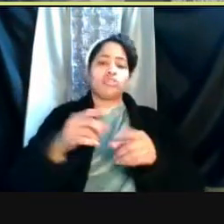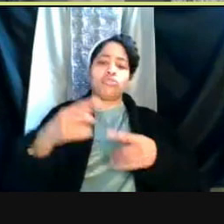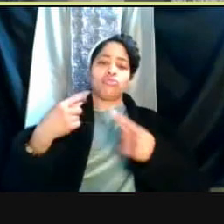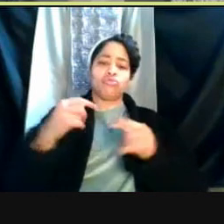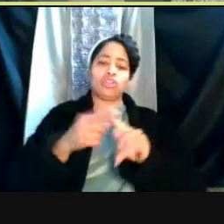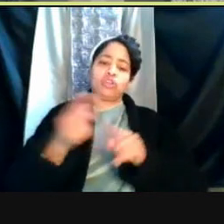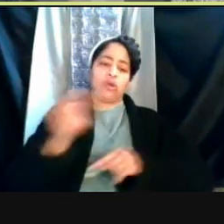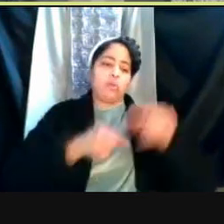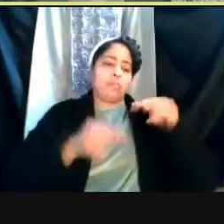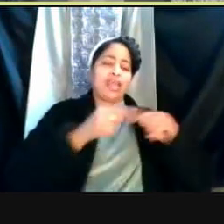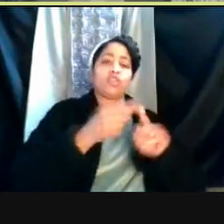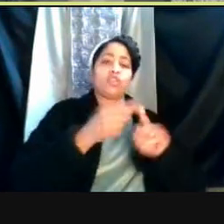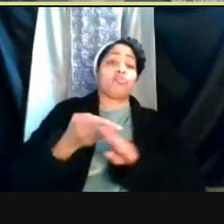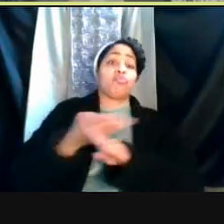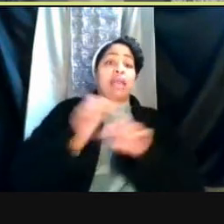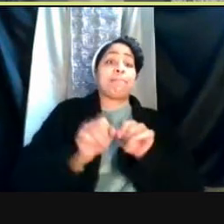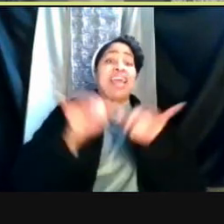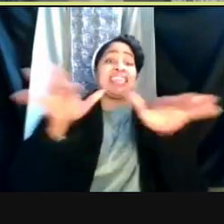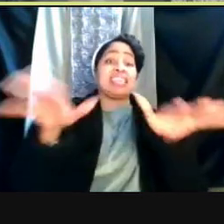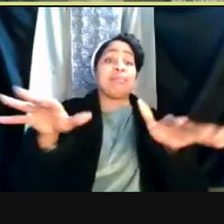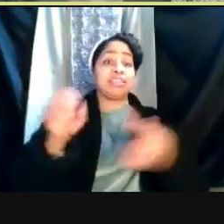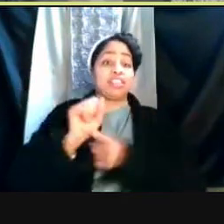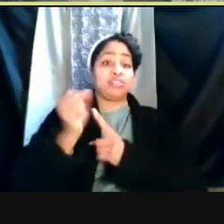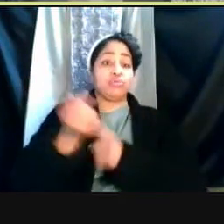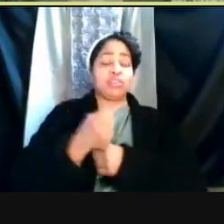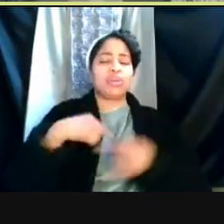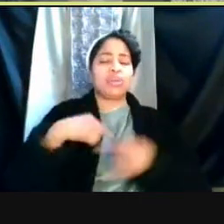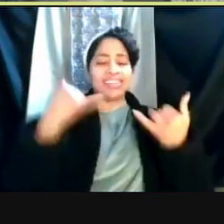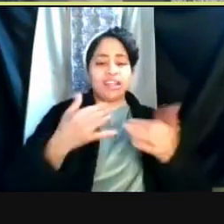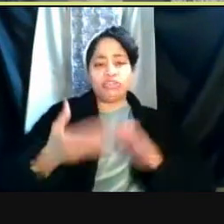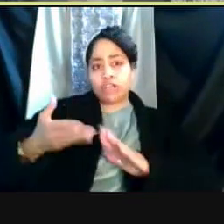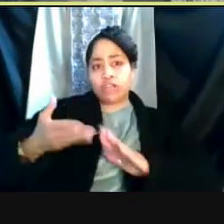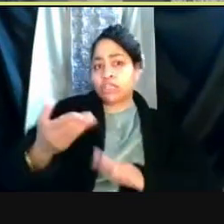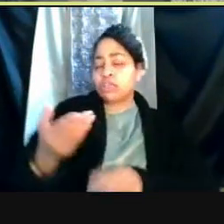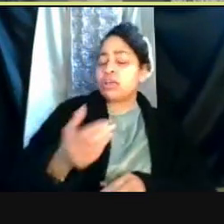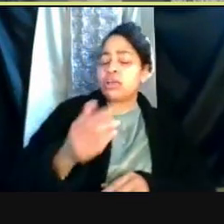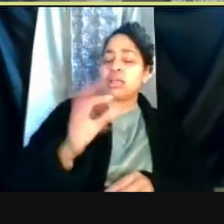we estimate that we are now conducting about 92% of our federally sponsored research